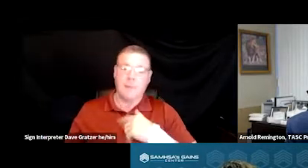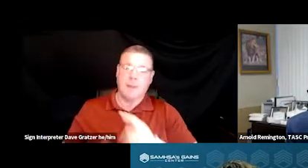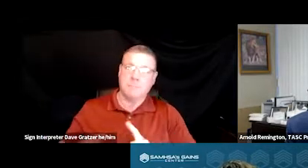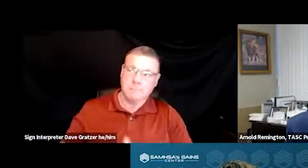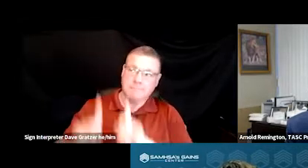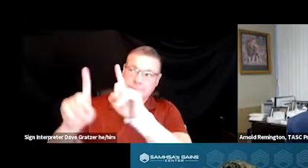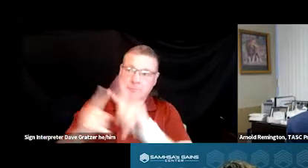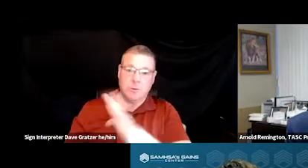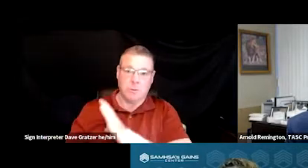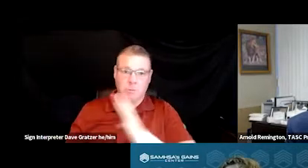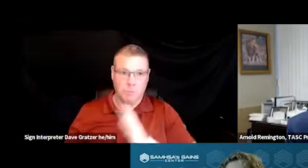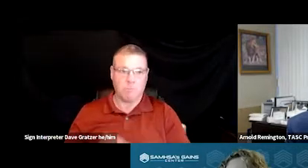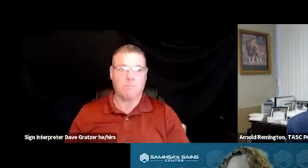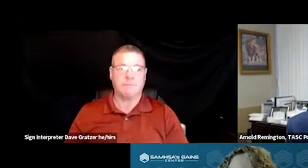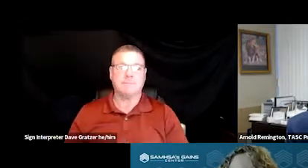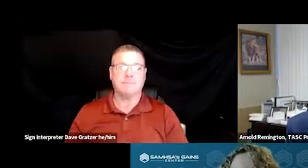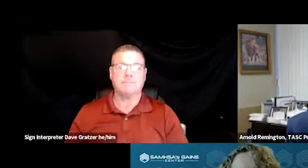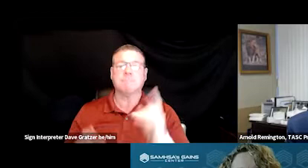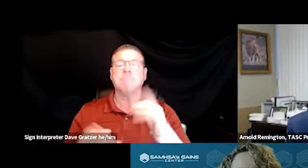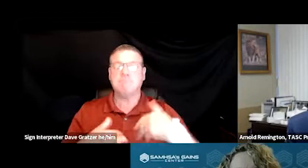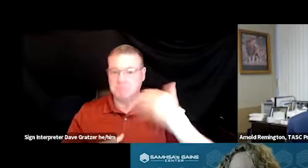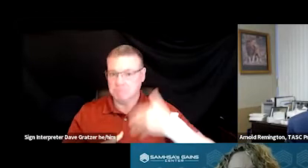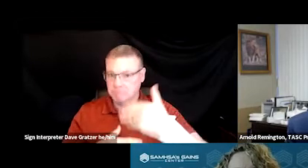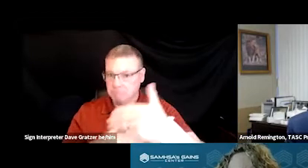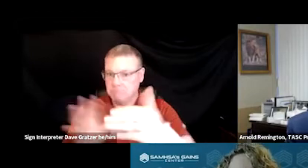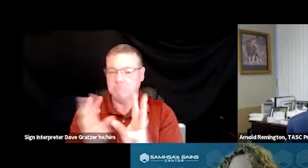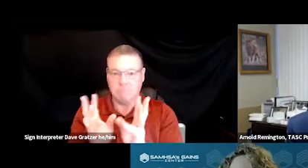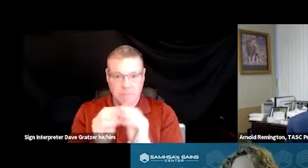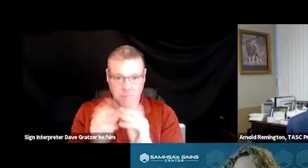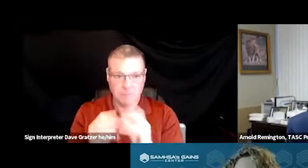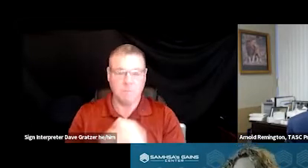We have regular meetings and it functions